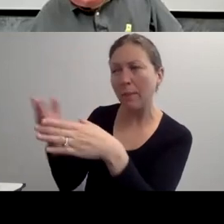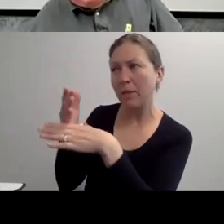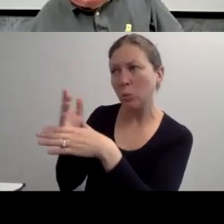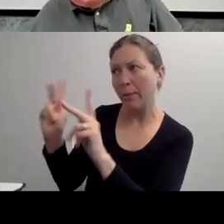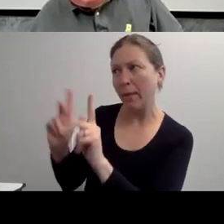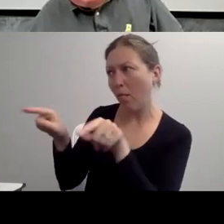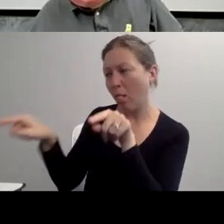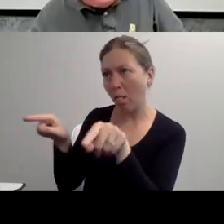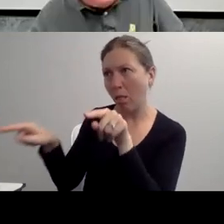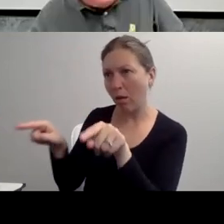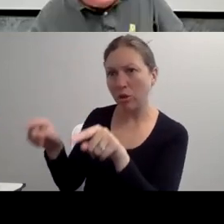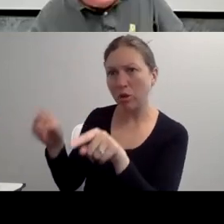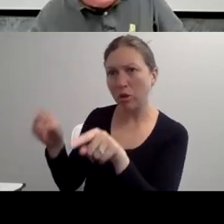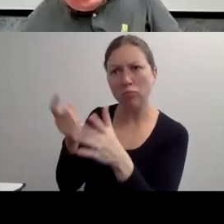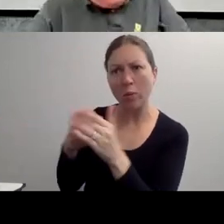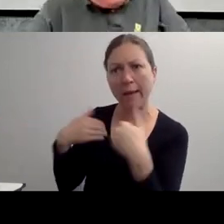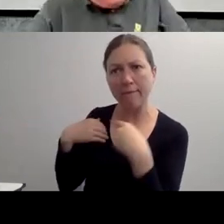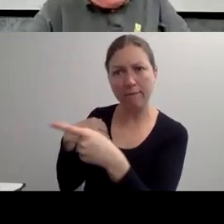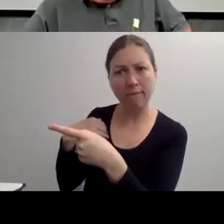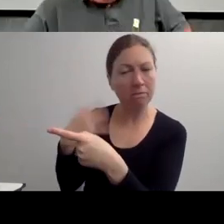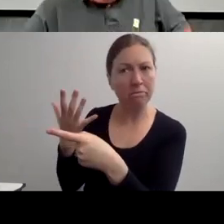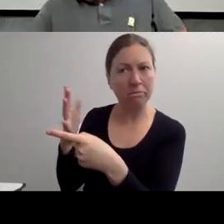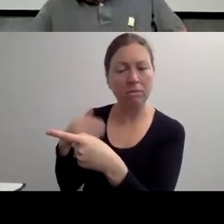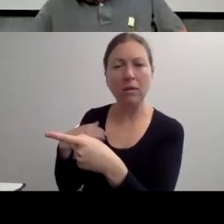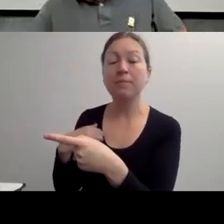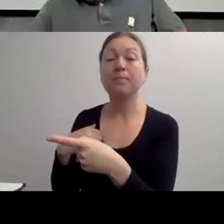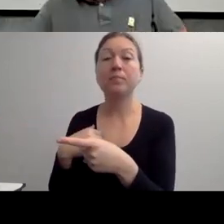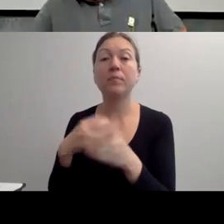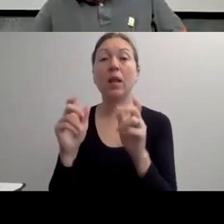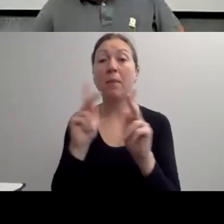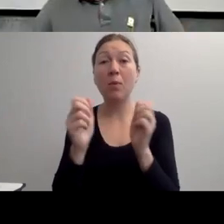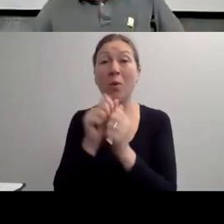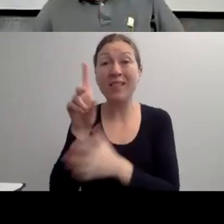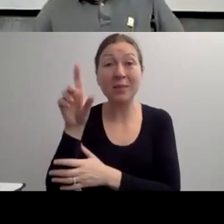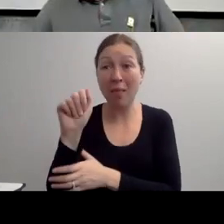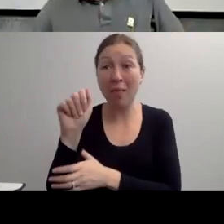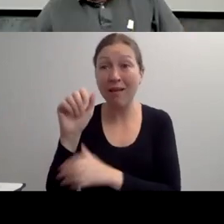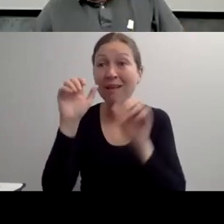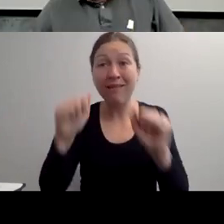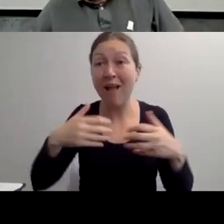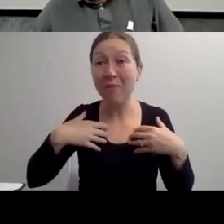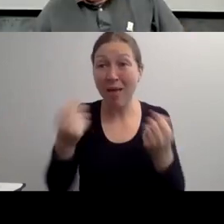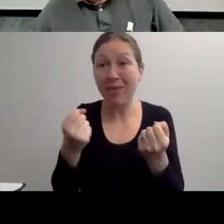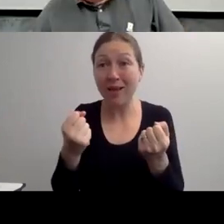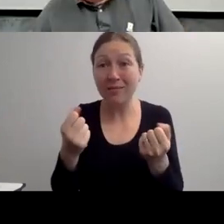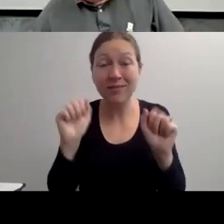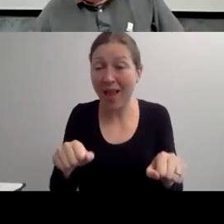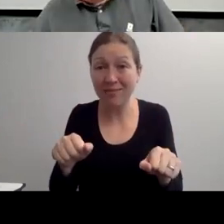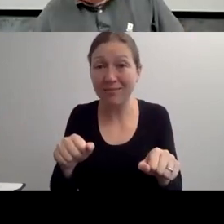GET DRESSED, THEN, BABY, I'M GONE. FOR 12, 14 HOURS A DAY. I'M GONE BY MYSELF. I'M TAKING A TRAIN.